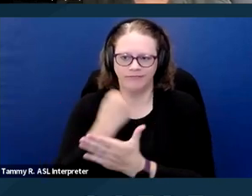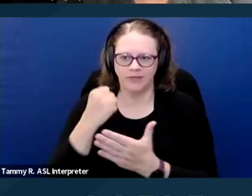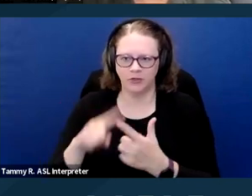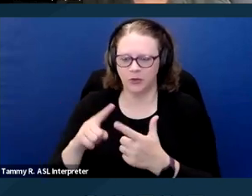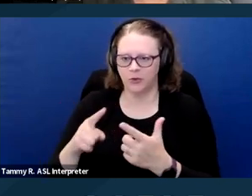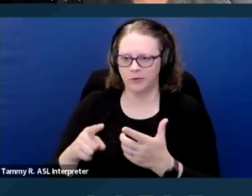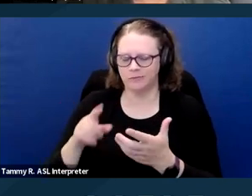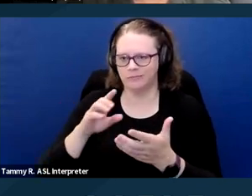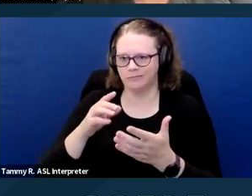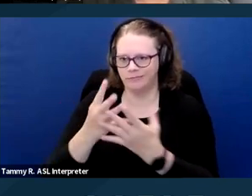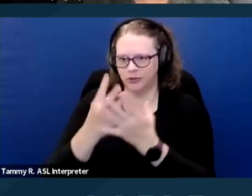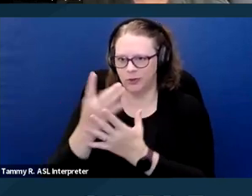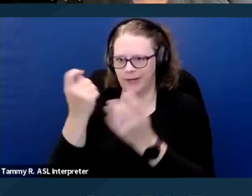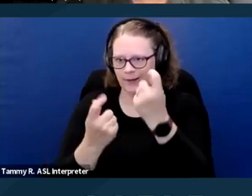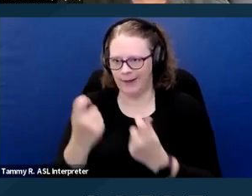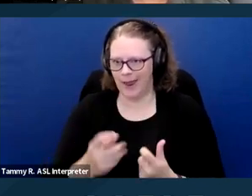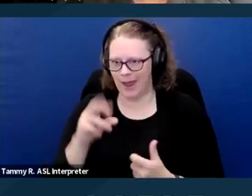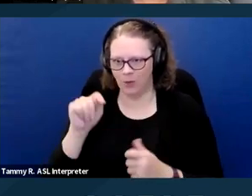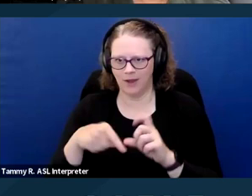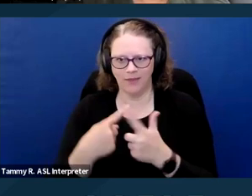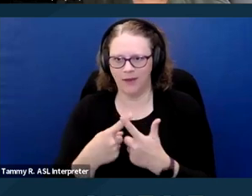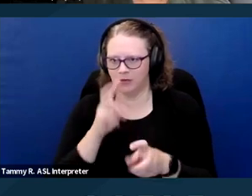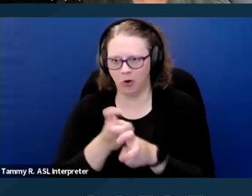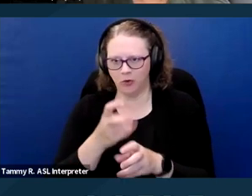and it would be very hard to prove at that point. Next slide.